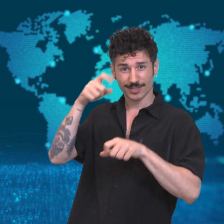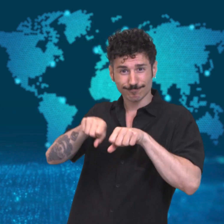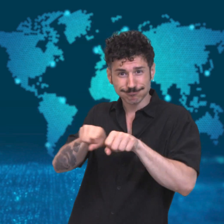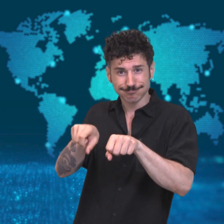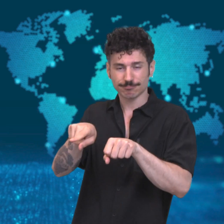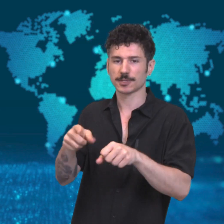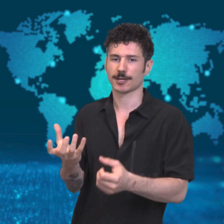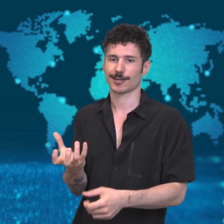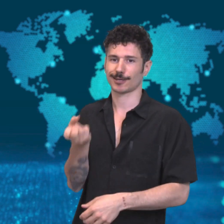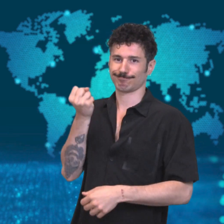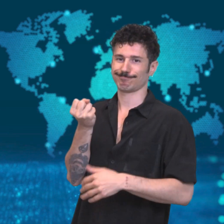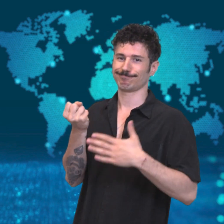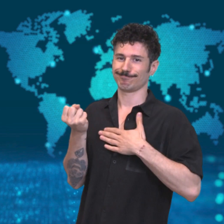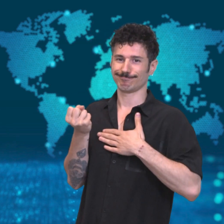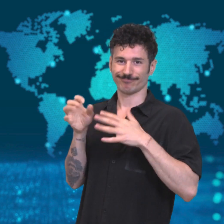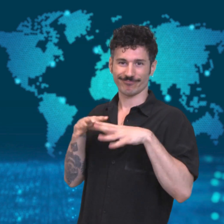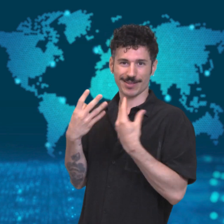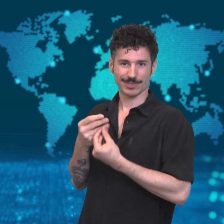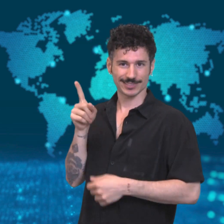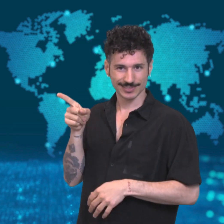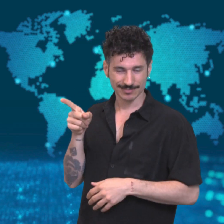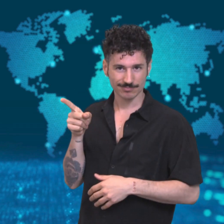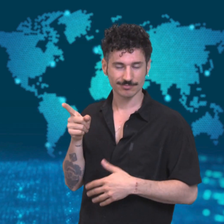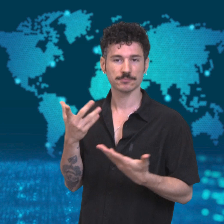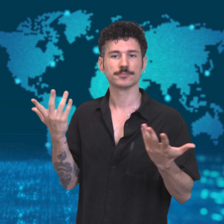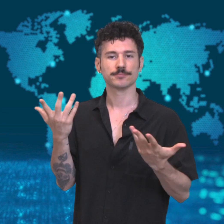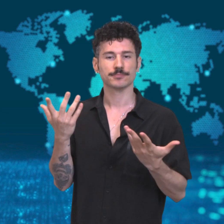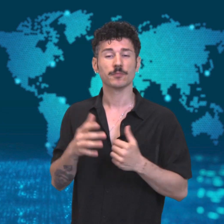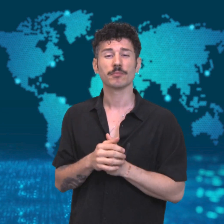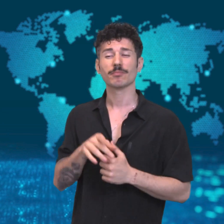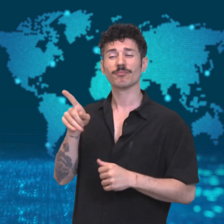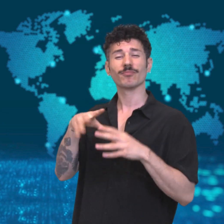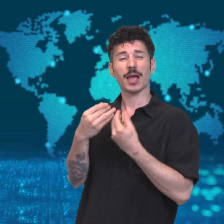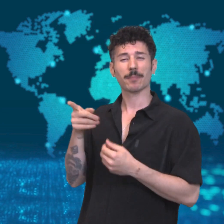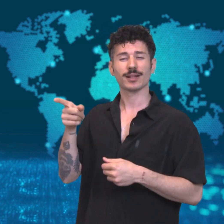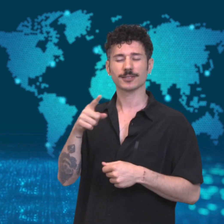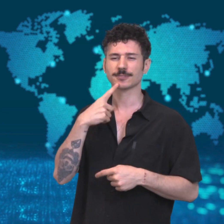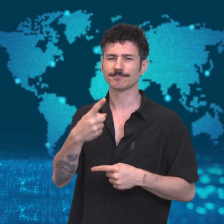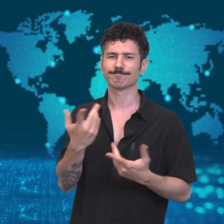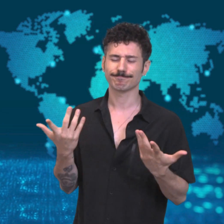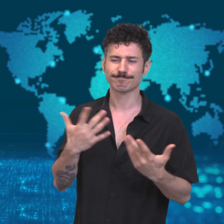most. He was the only kitten the family planned